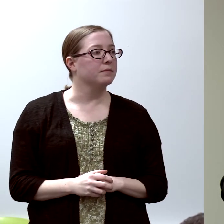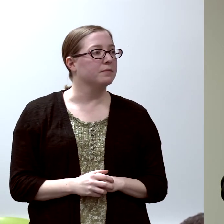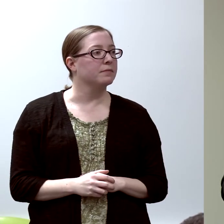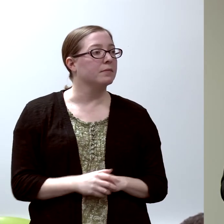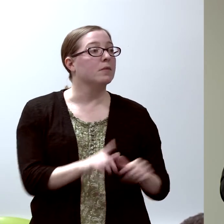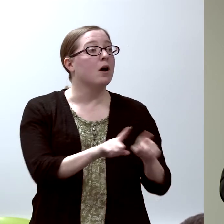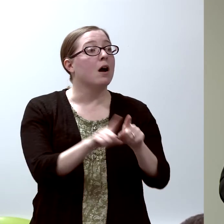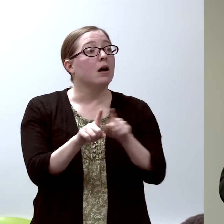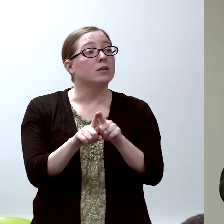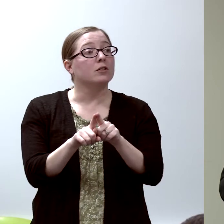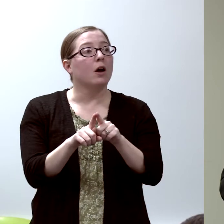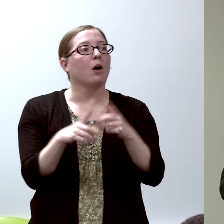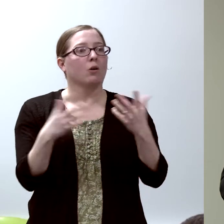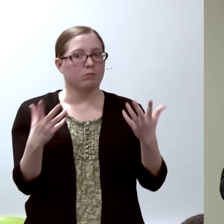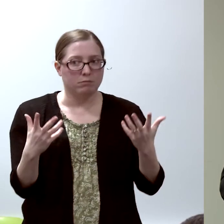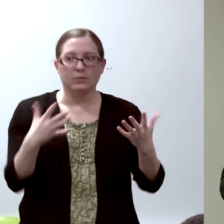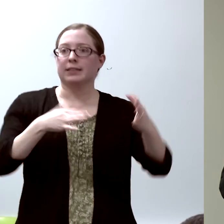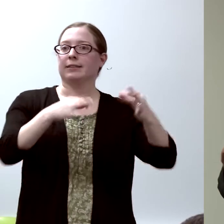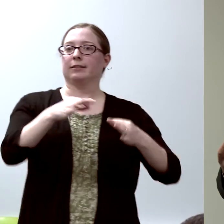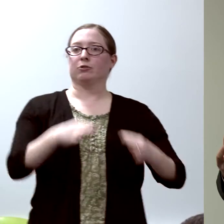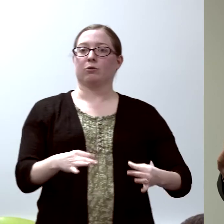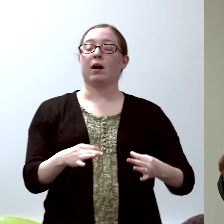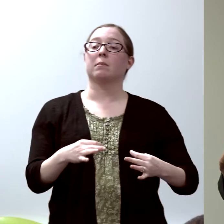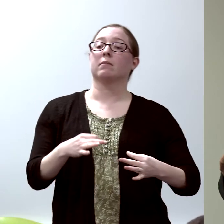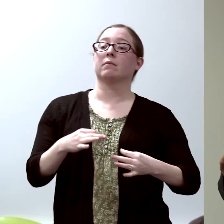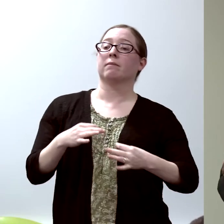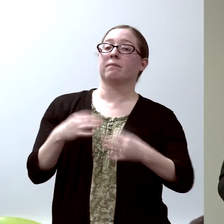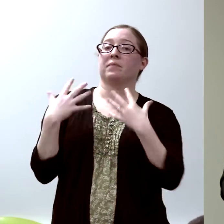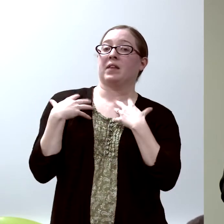and also describe how the health care system works.